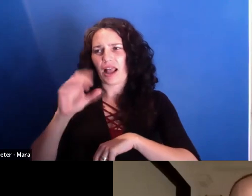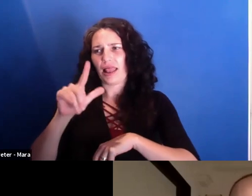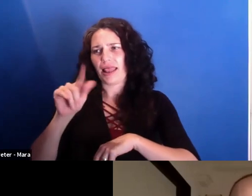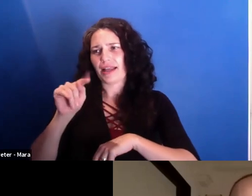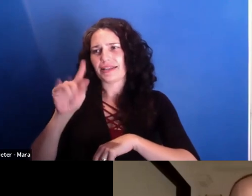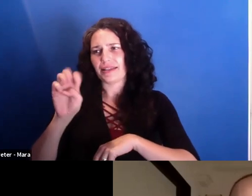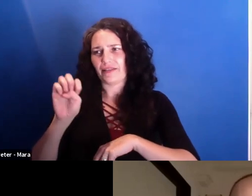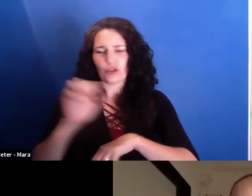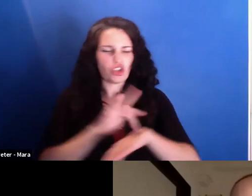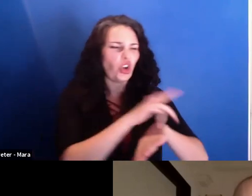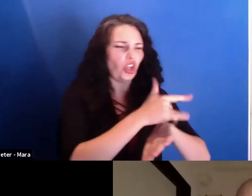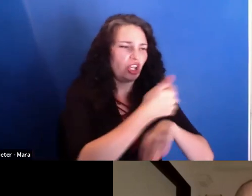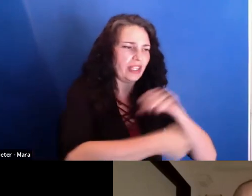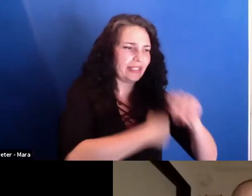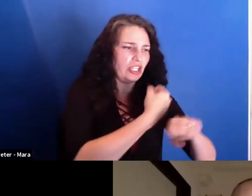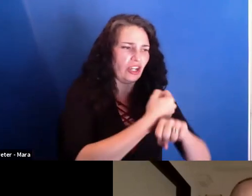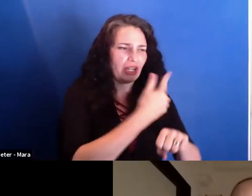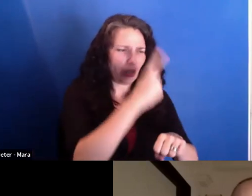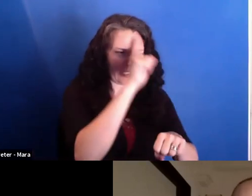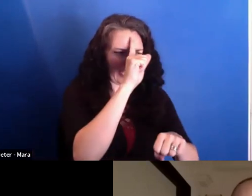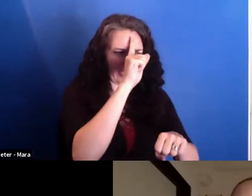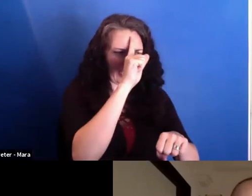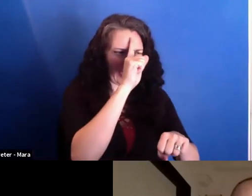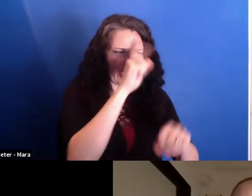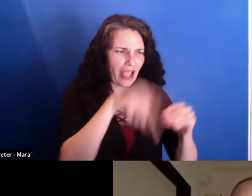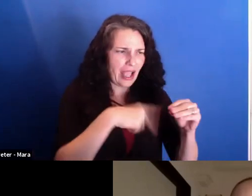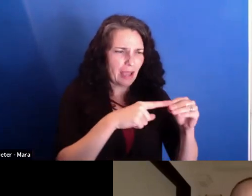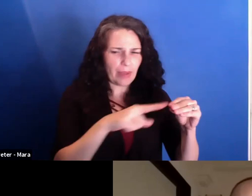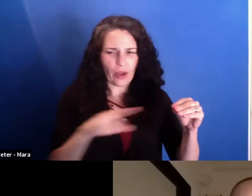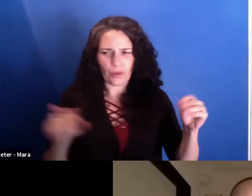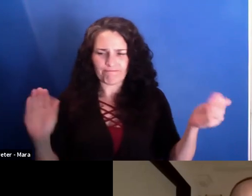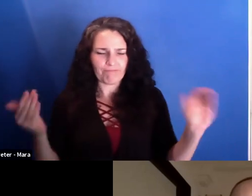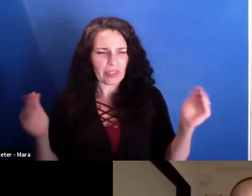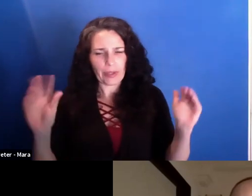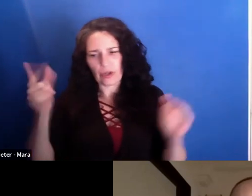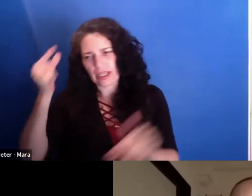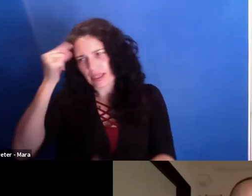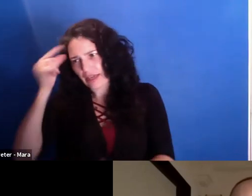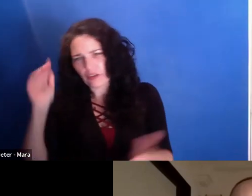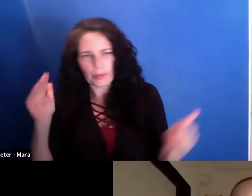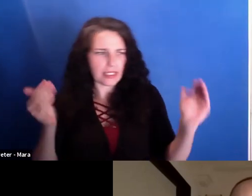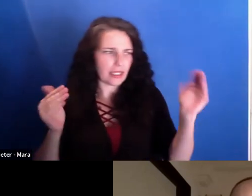And I could not help but think about-- though the governments are different, I couldn't help thinking about the outcome